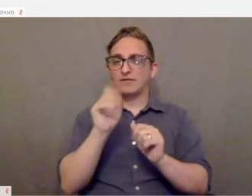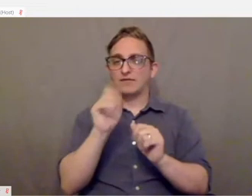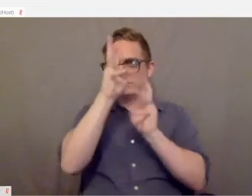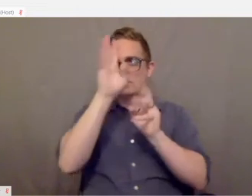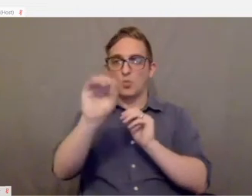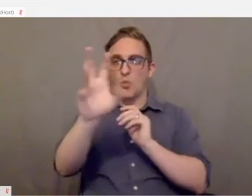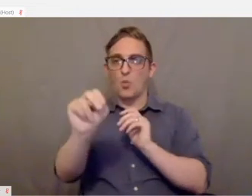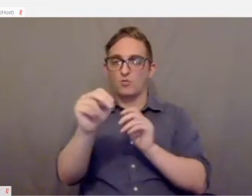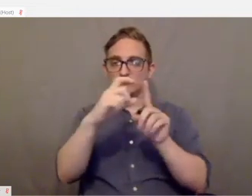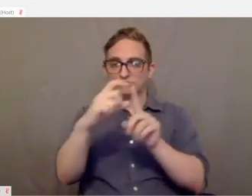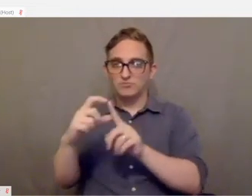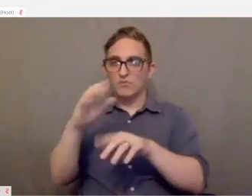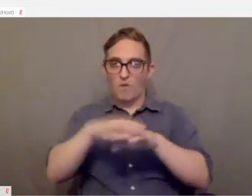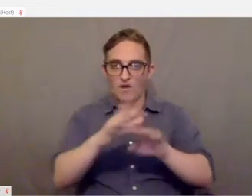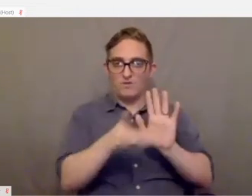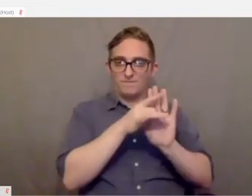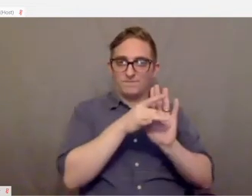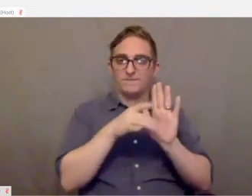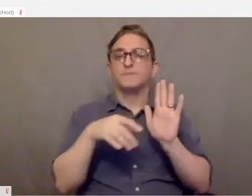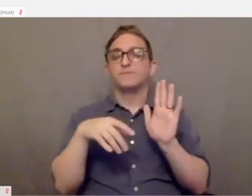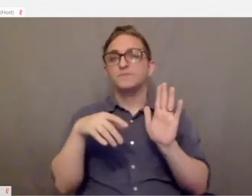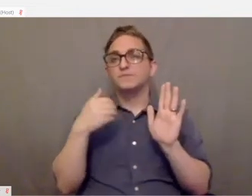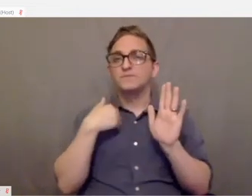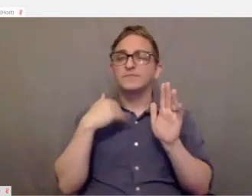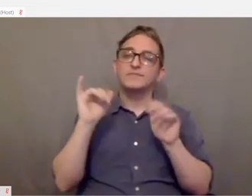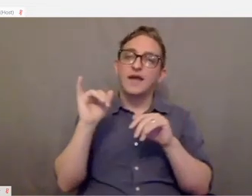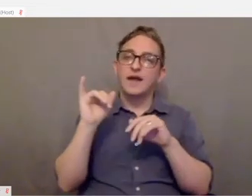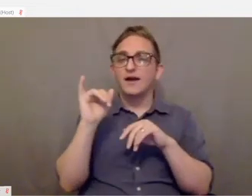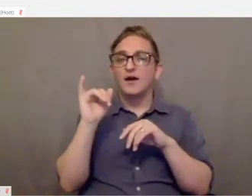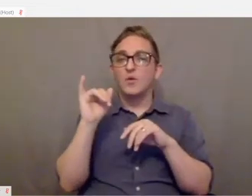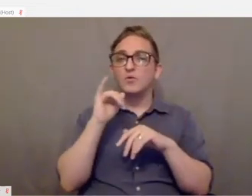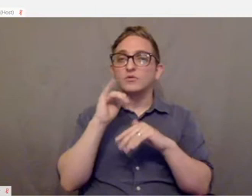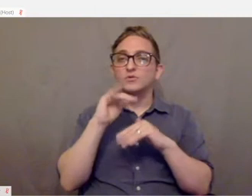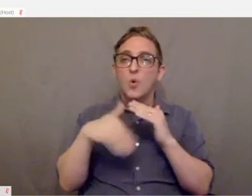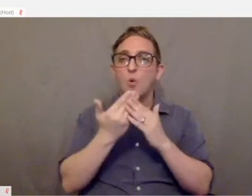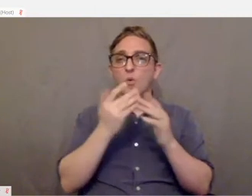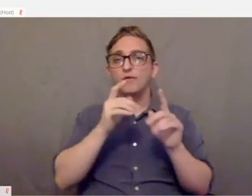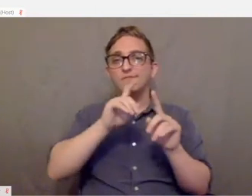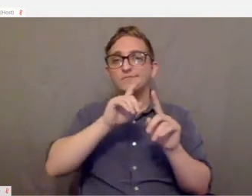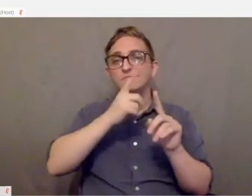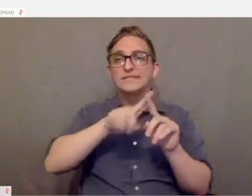So they have ‑‑ you know, they have all of the different button inputs represented